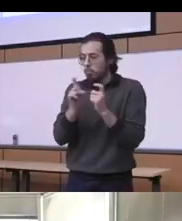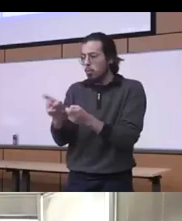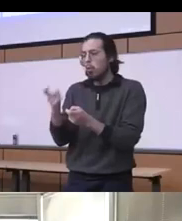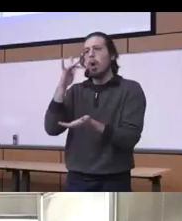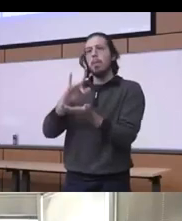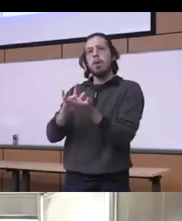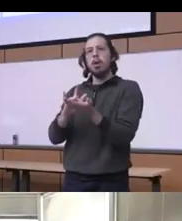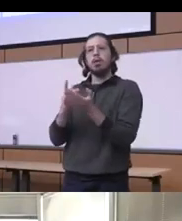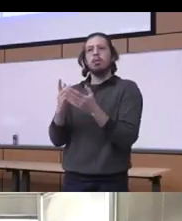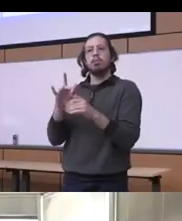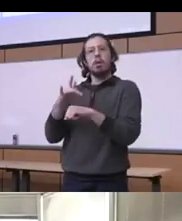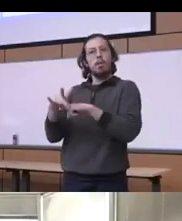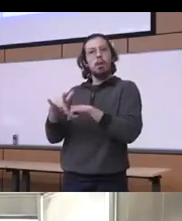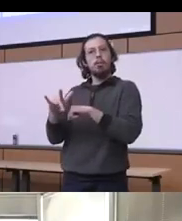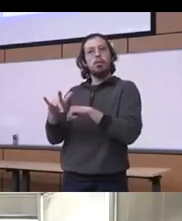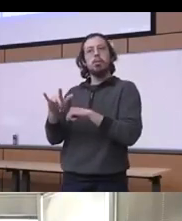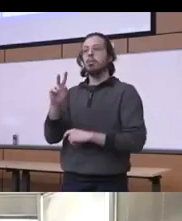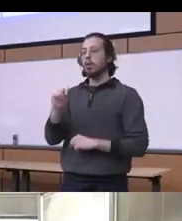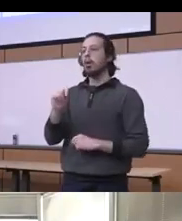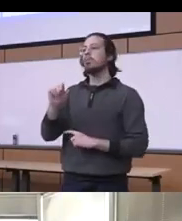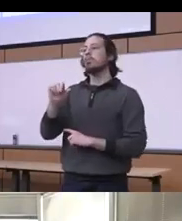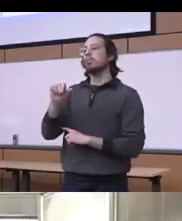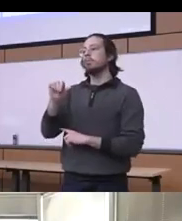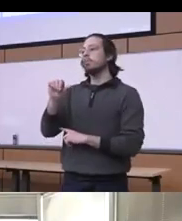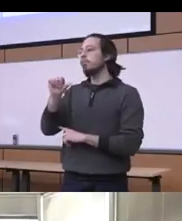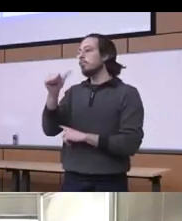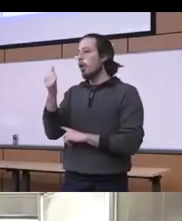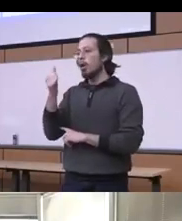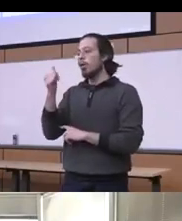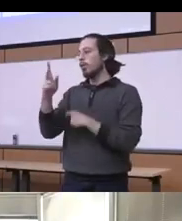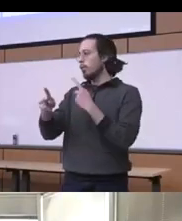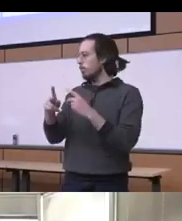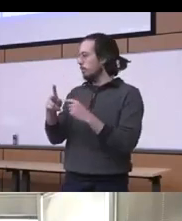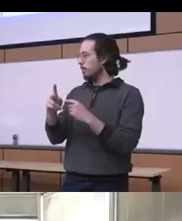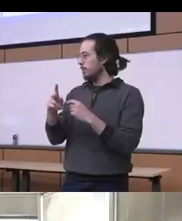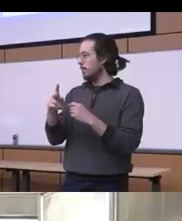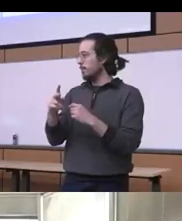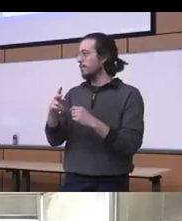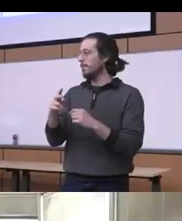have that basically for diabetes or asthma or or hypertension or any medical illnesses